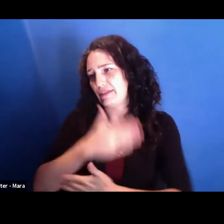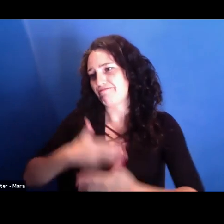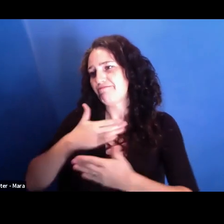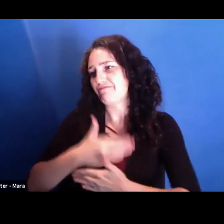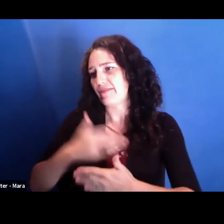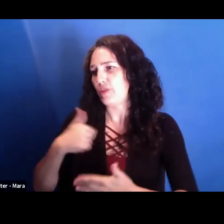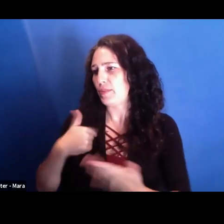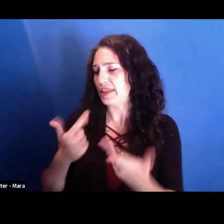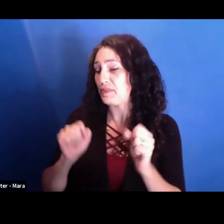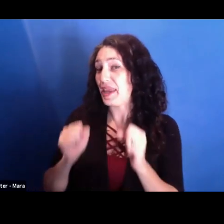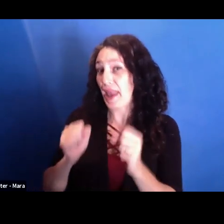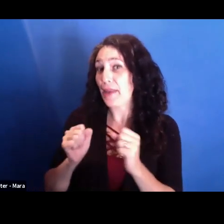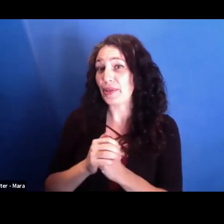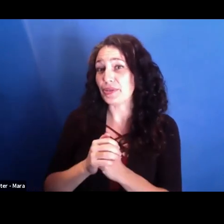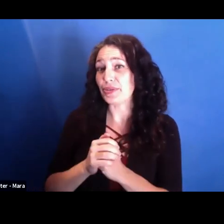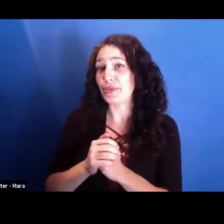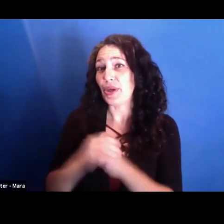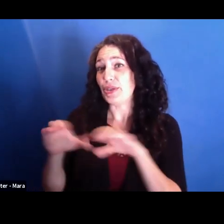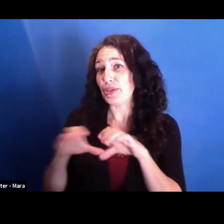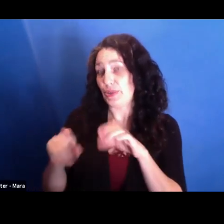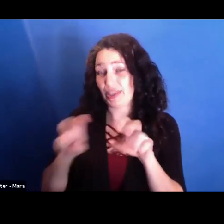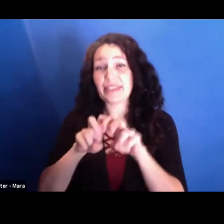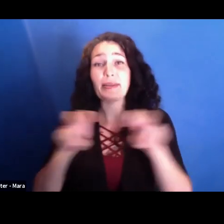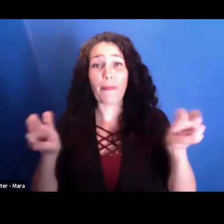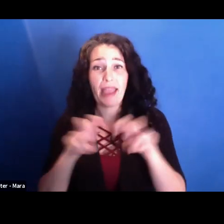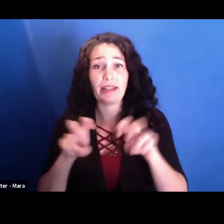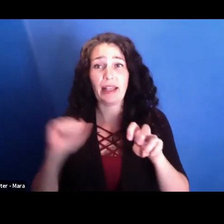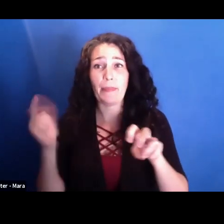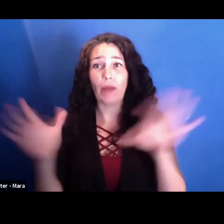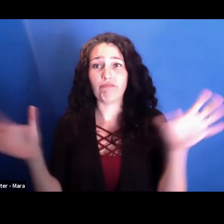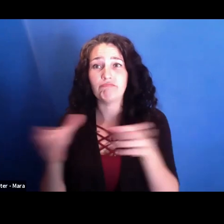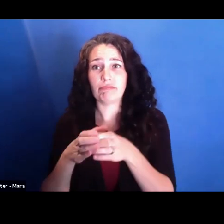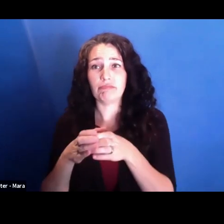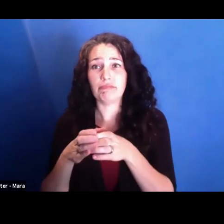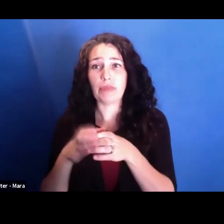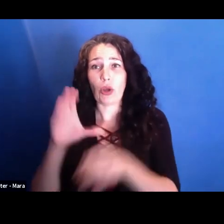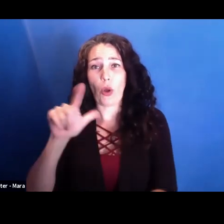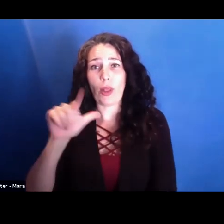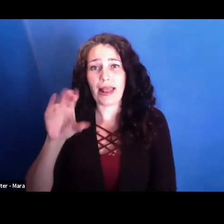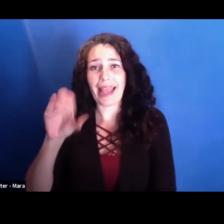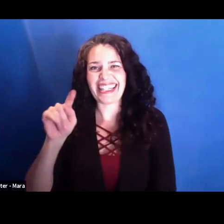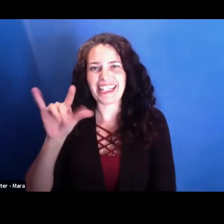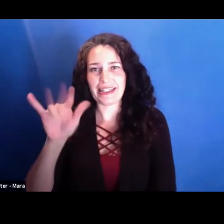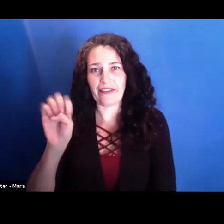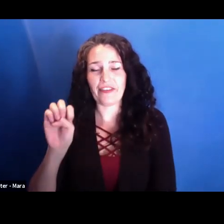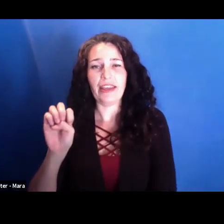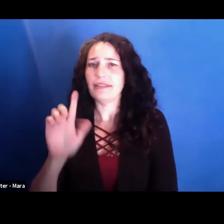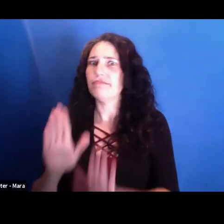to do this panel about "Collective," which I think is one of the best films of this year. And it gives me great pleasure now